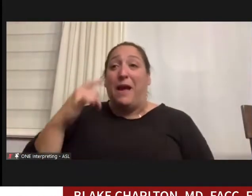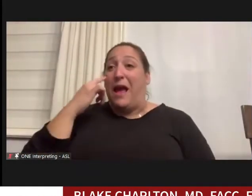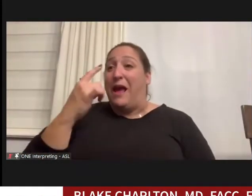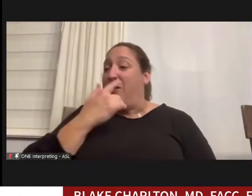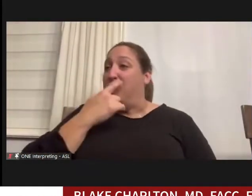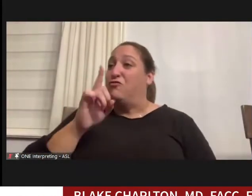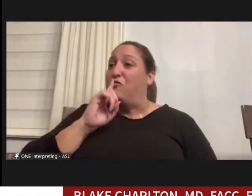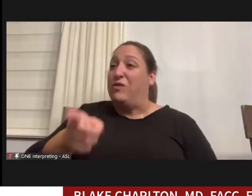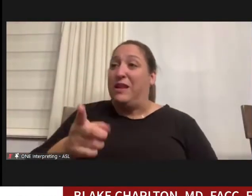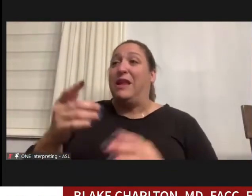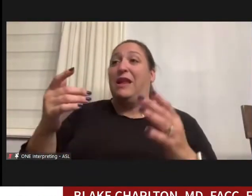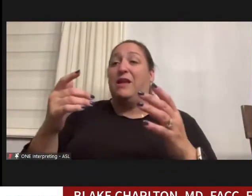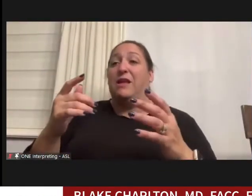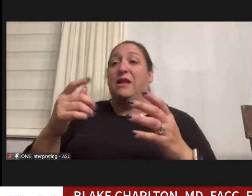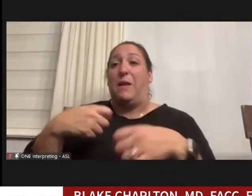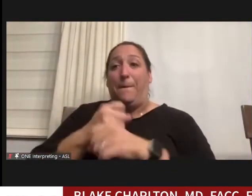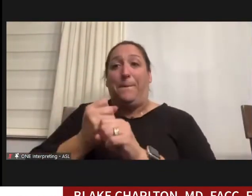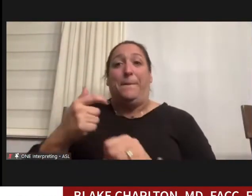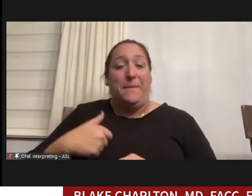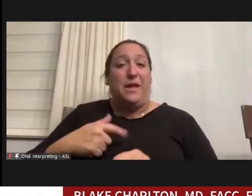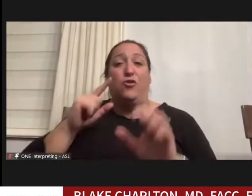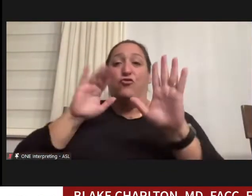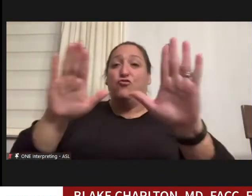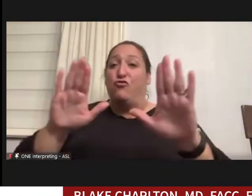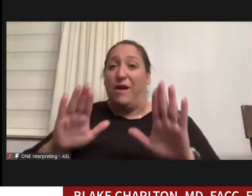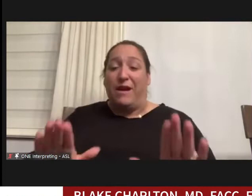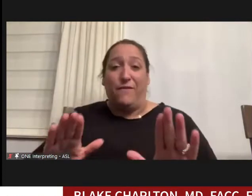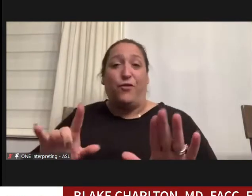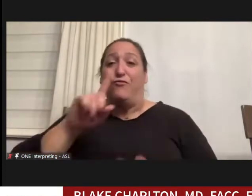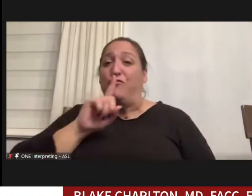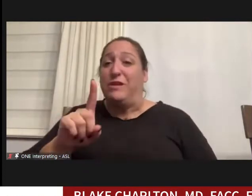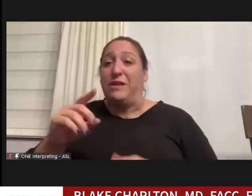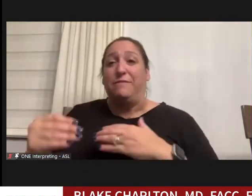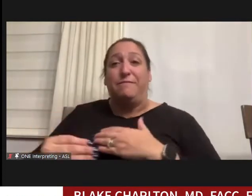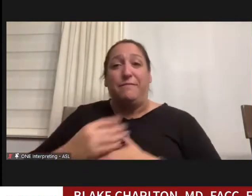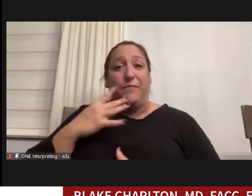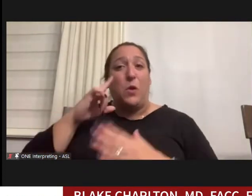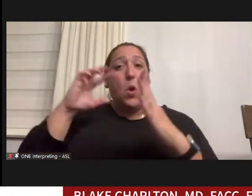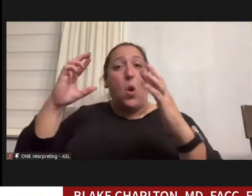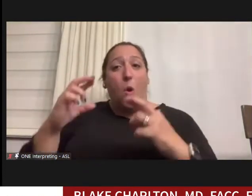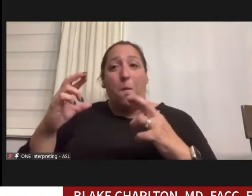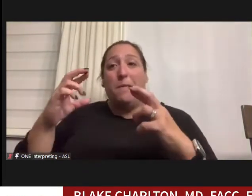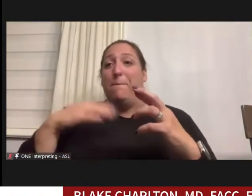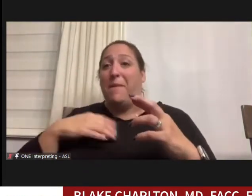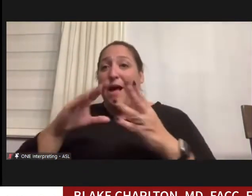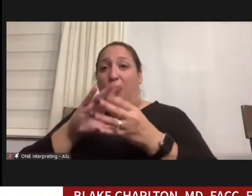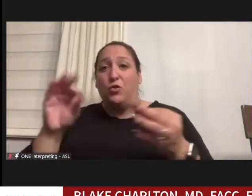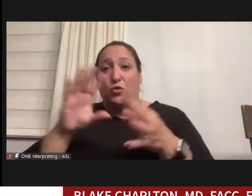have been opened, and I've been grateful that my story will be taken as advice for